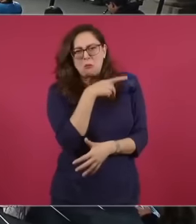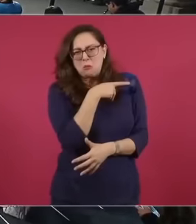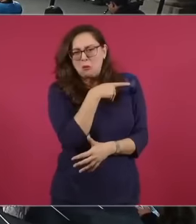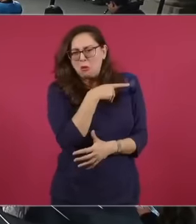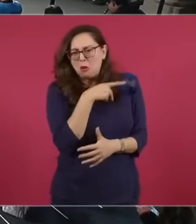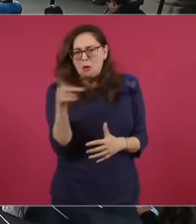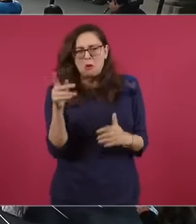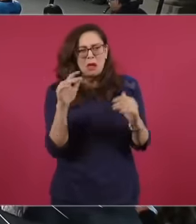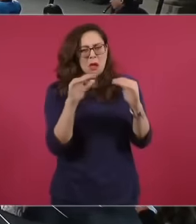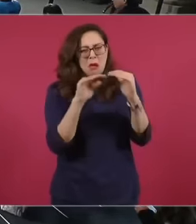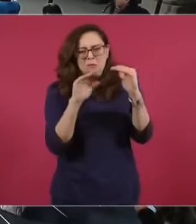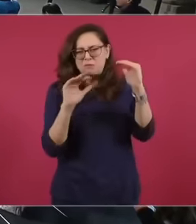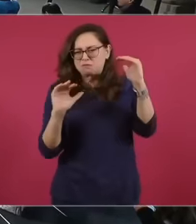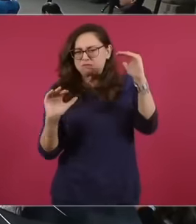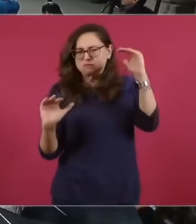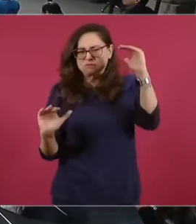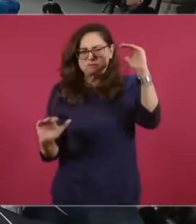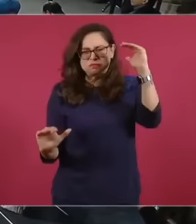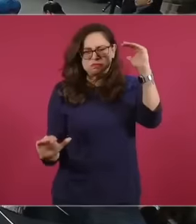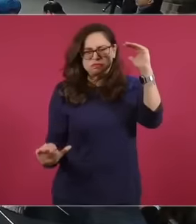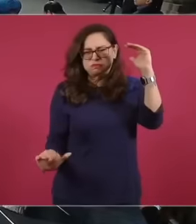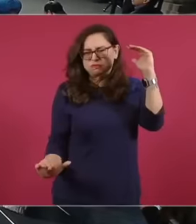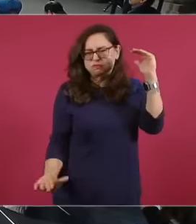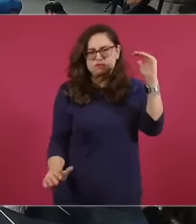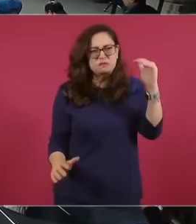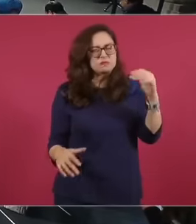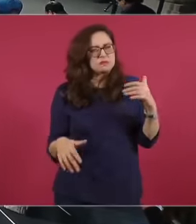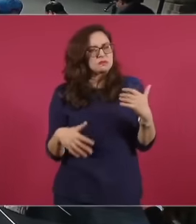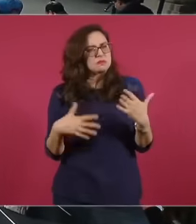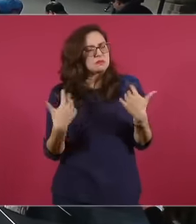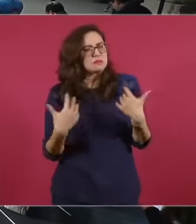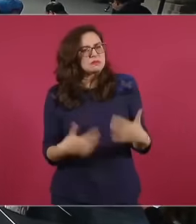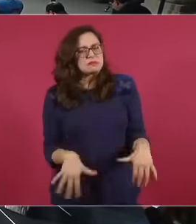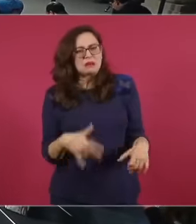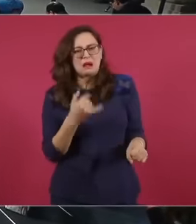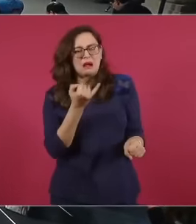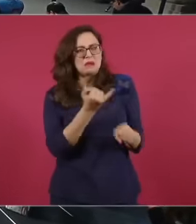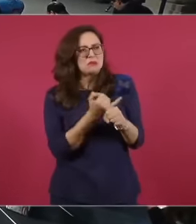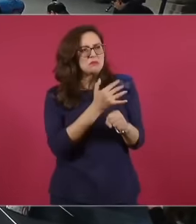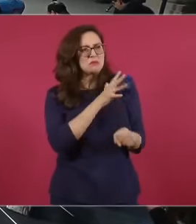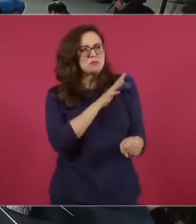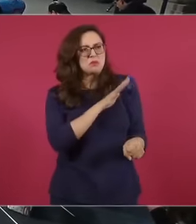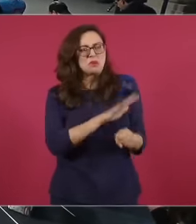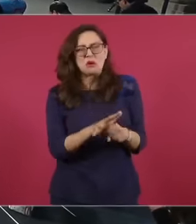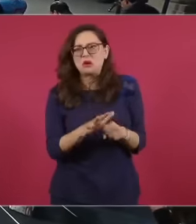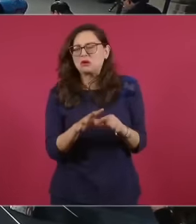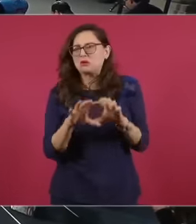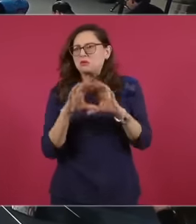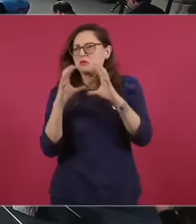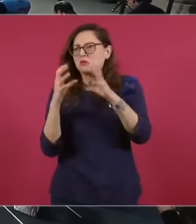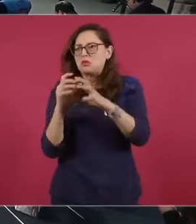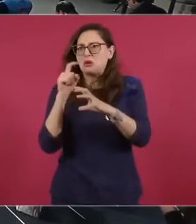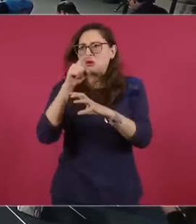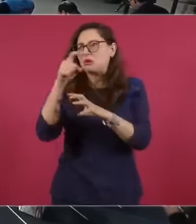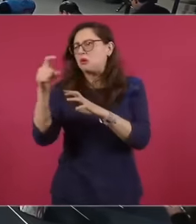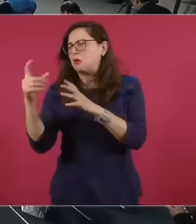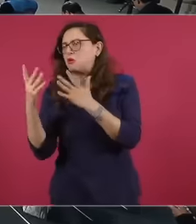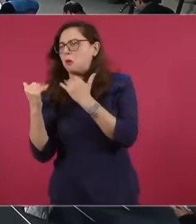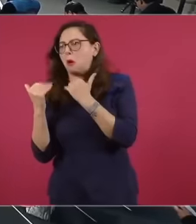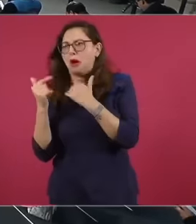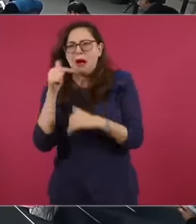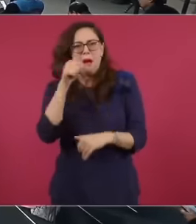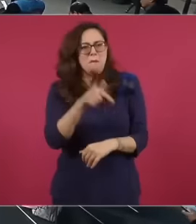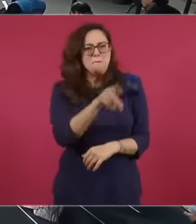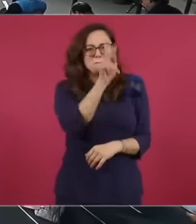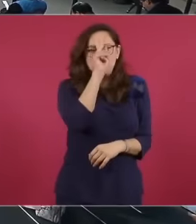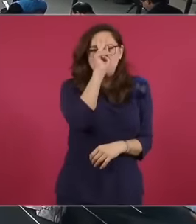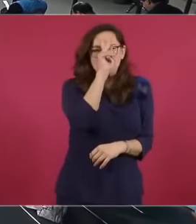180 3 and the feelings of the nation 1800 13 yes 10